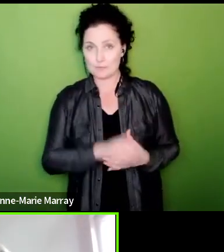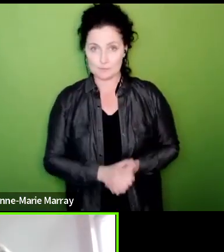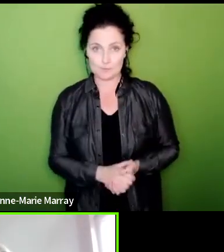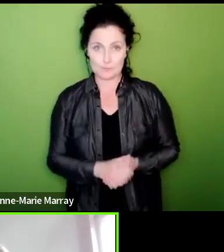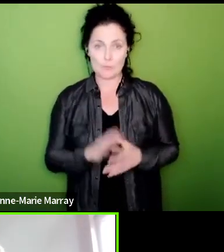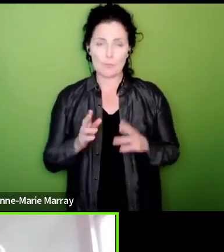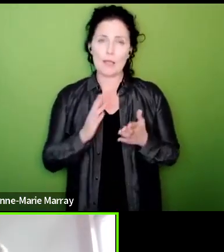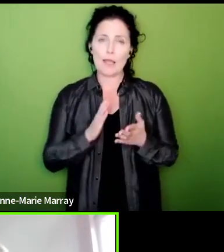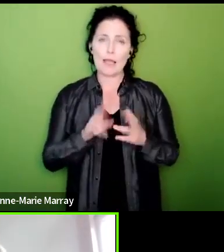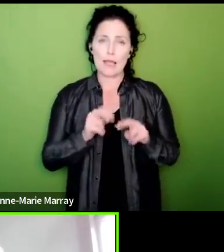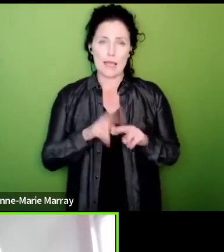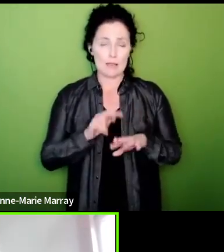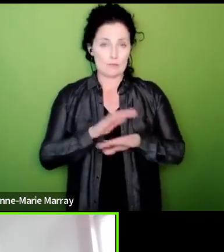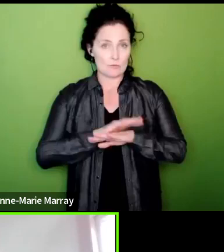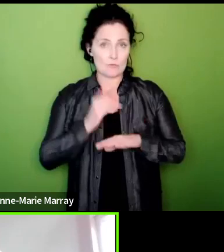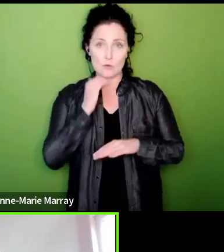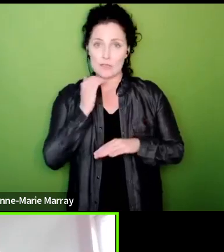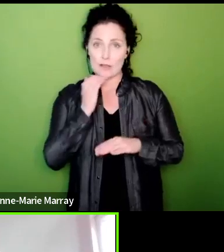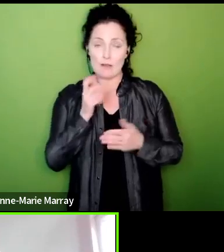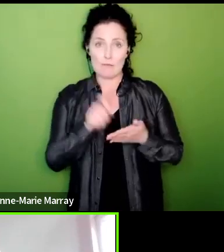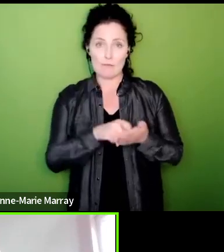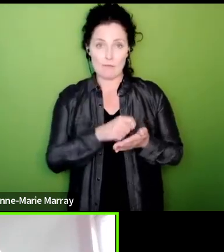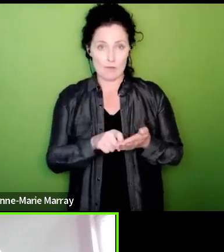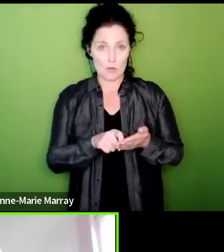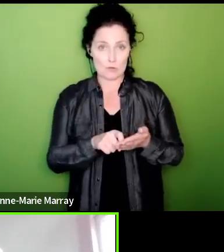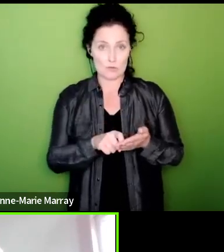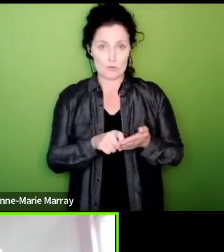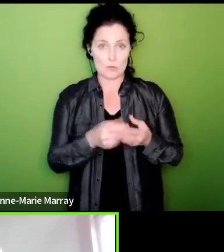not reached the threshold in your employer you can't take action when we call it and that will